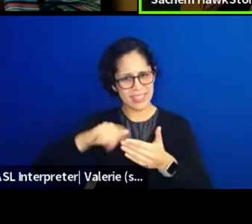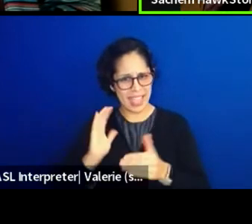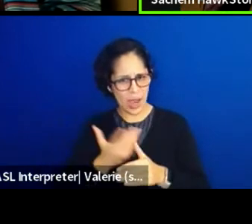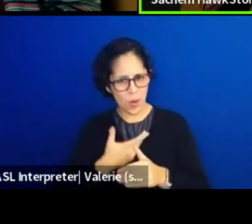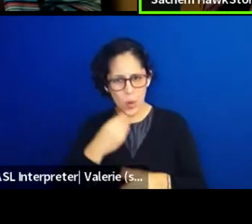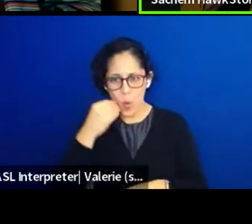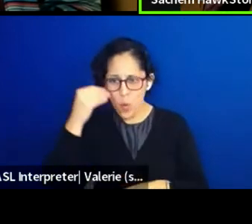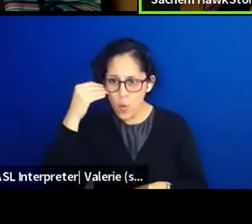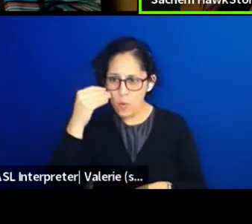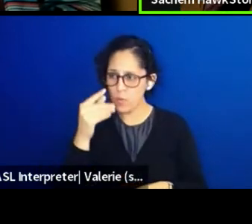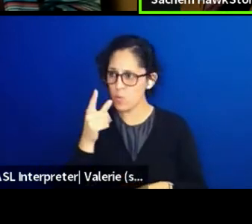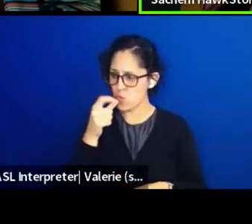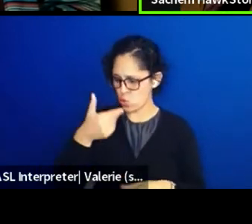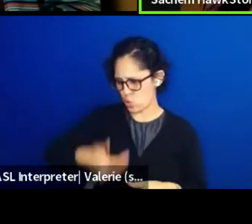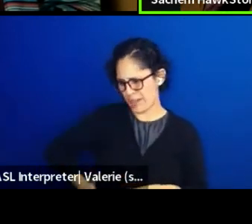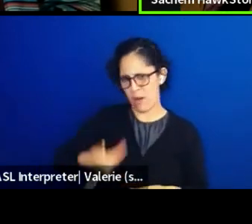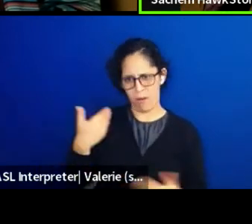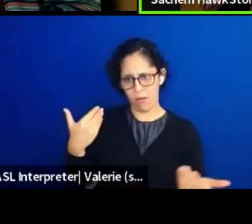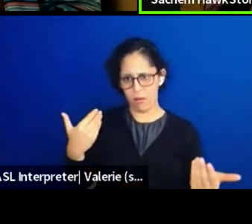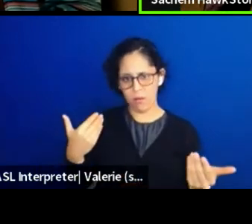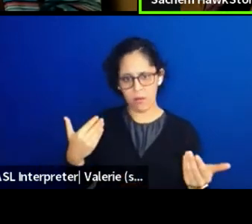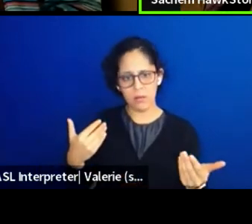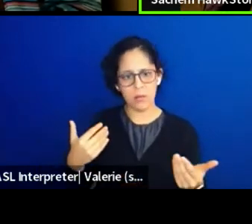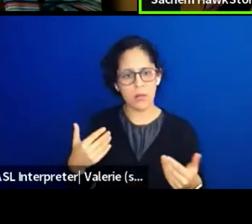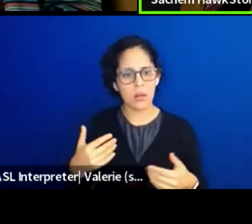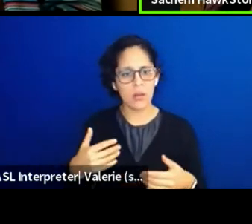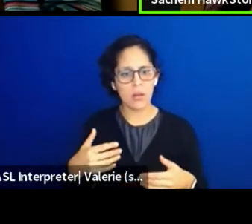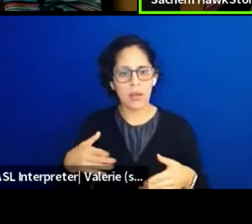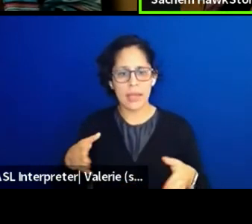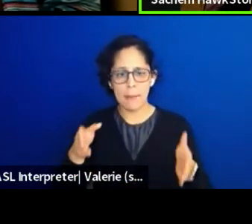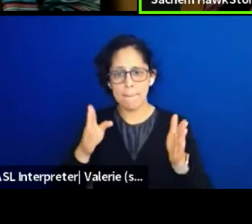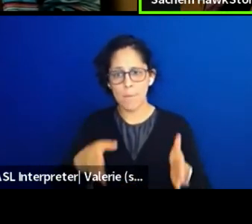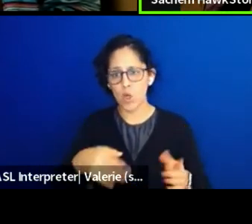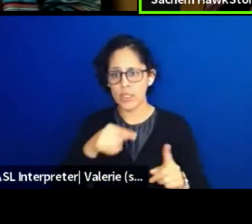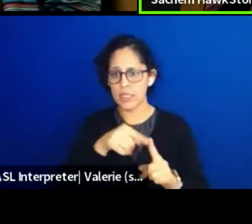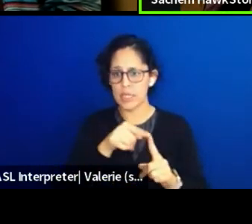And we was the first one here in state of art to do this Maddie Party.